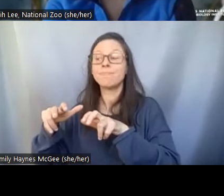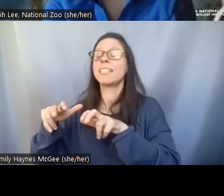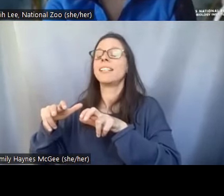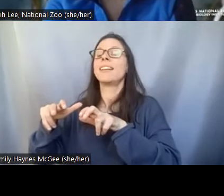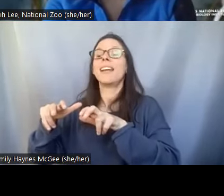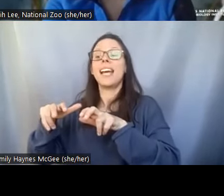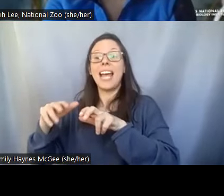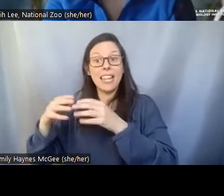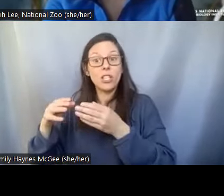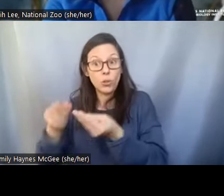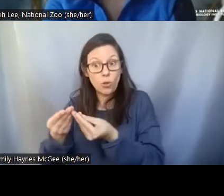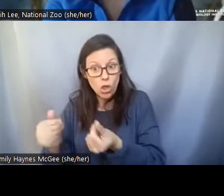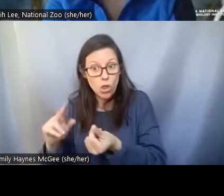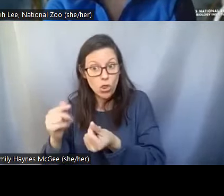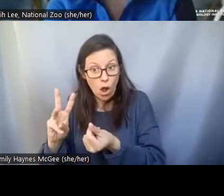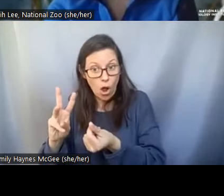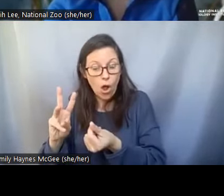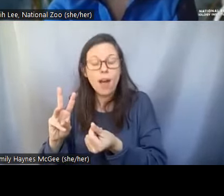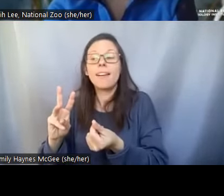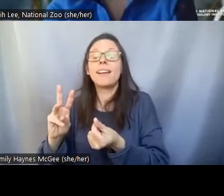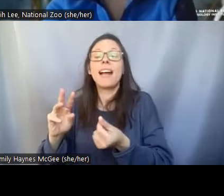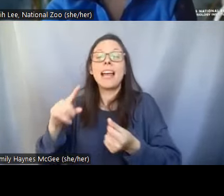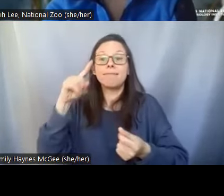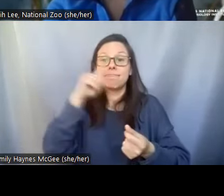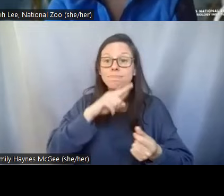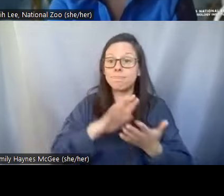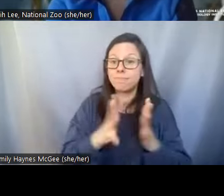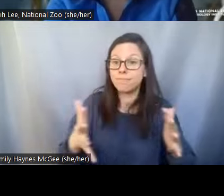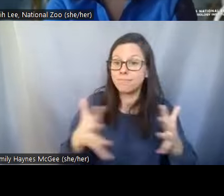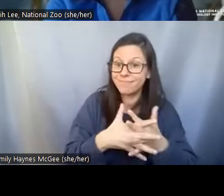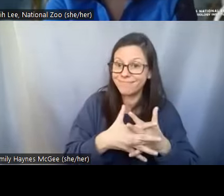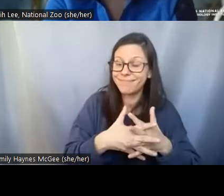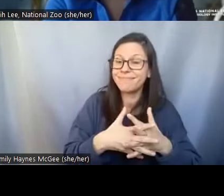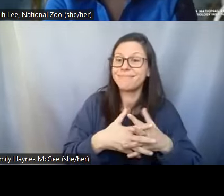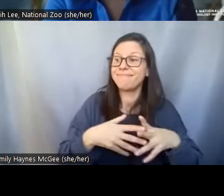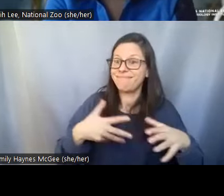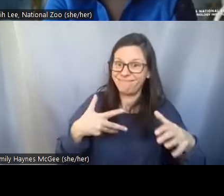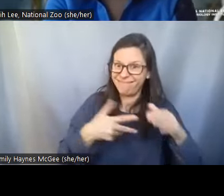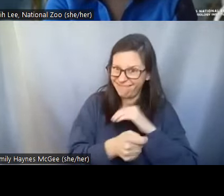Which is as most people know just a highlight of the National Zoo here and here is I think